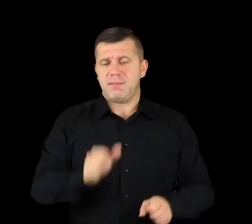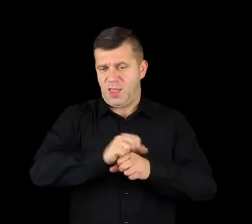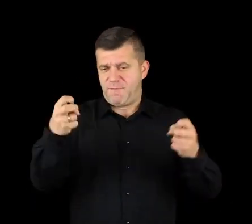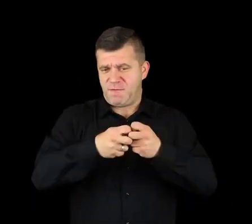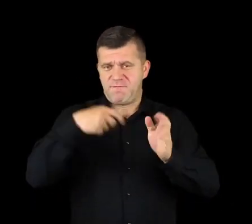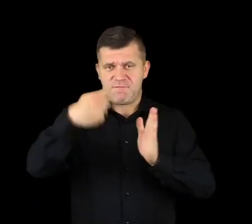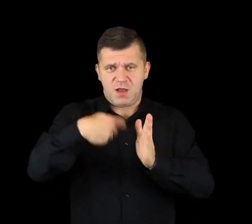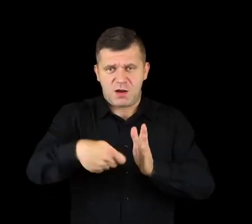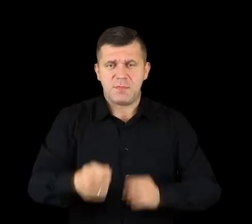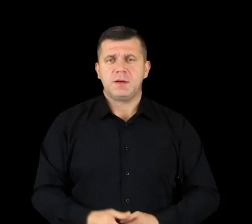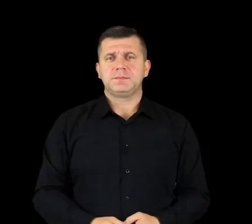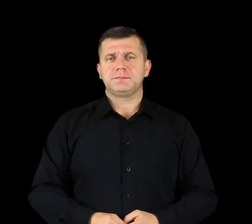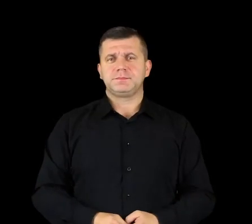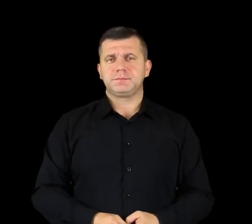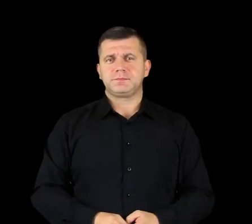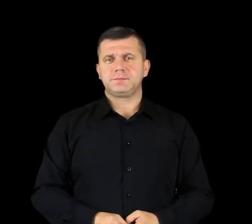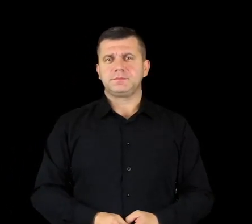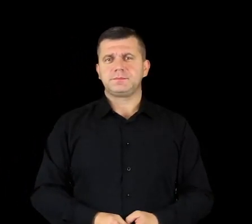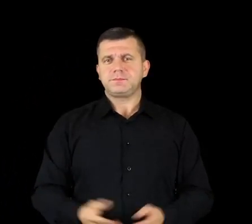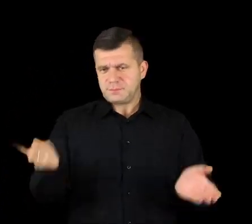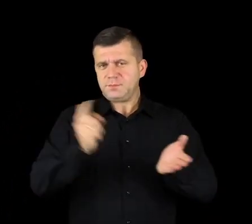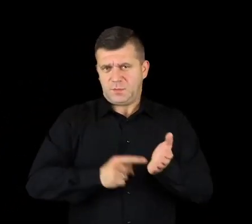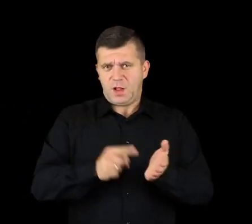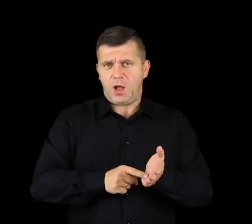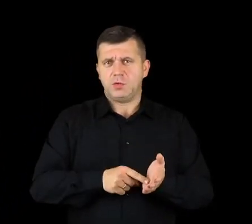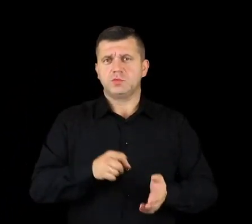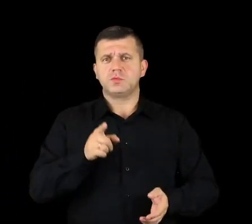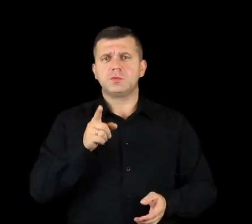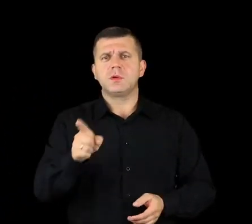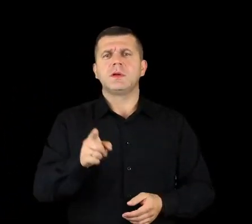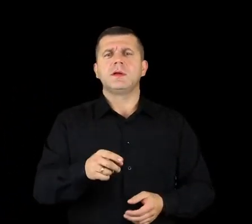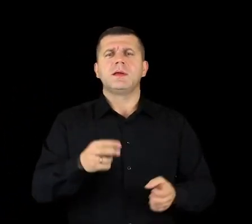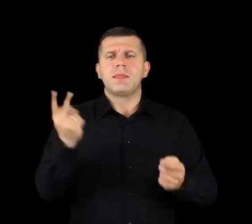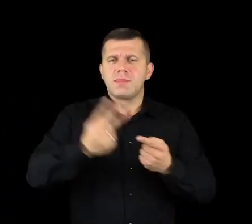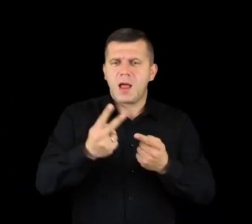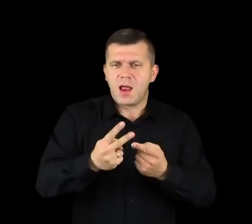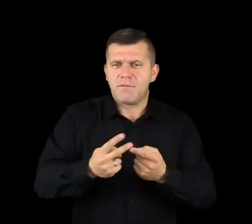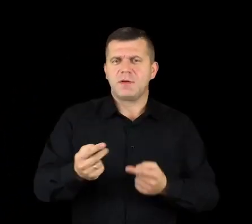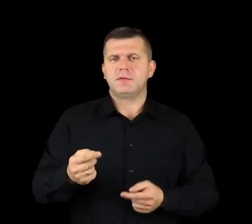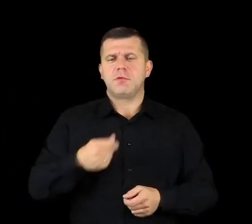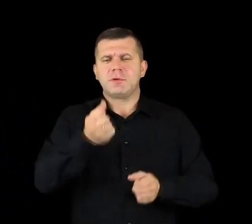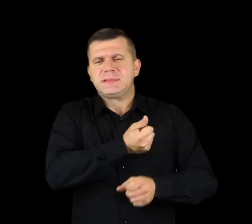there’s a video online. They often film shows here,